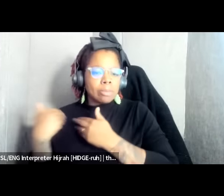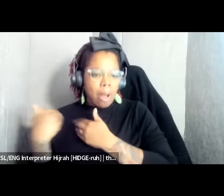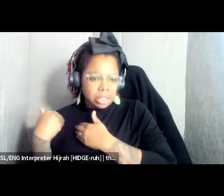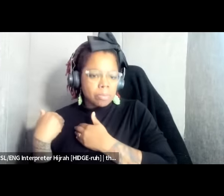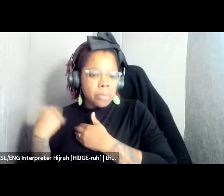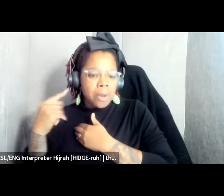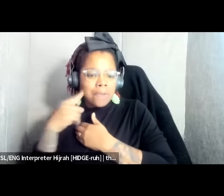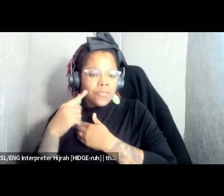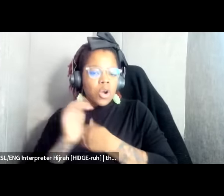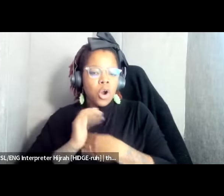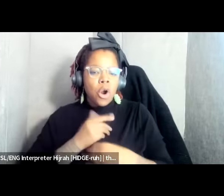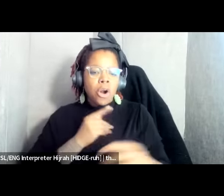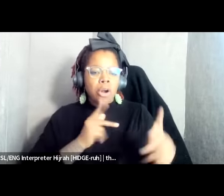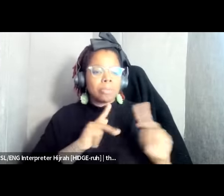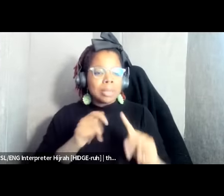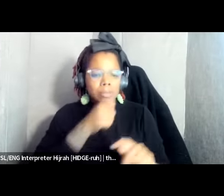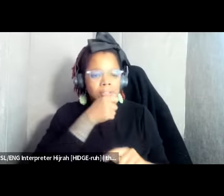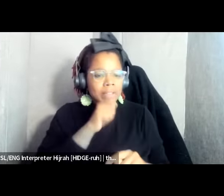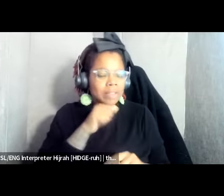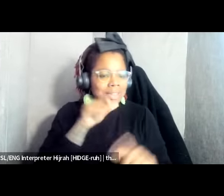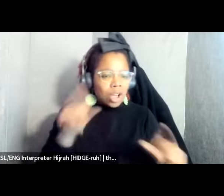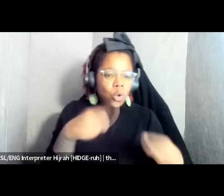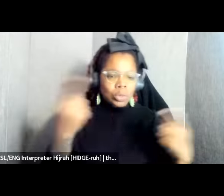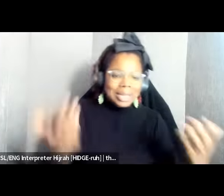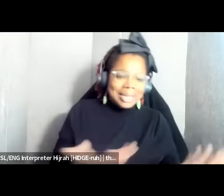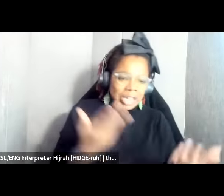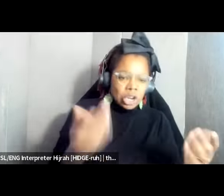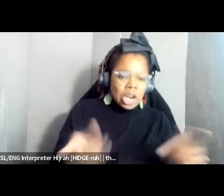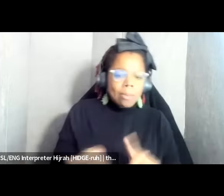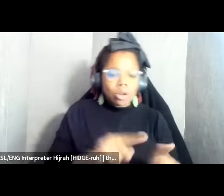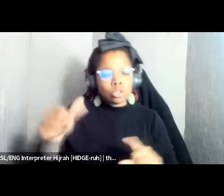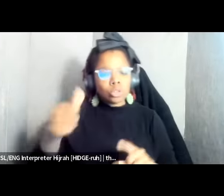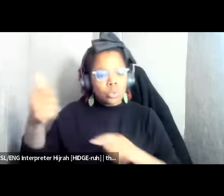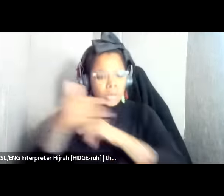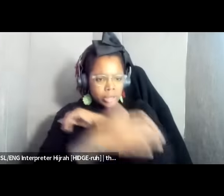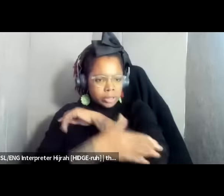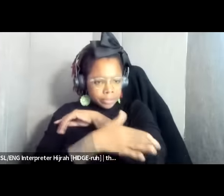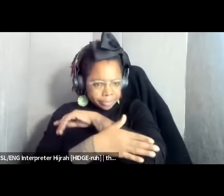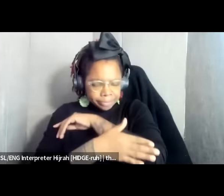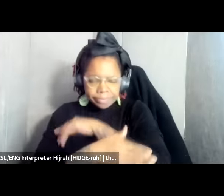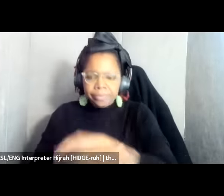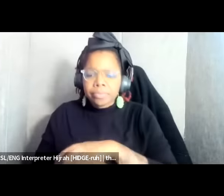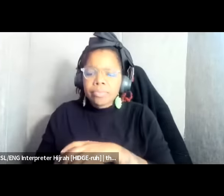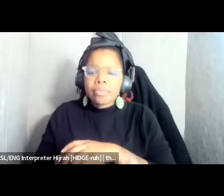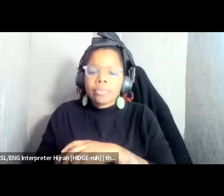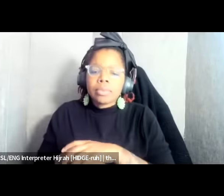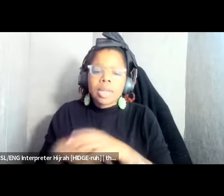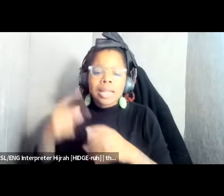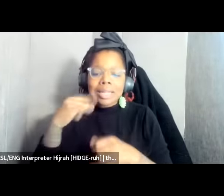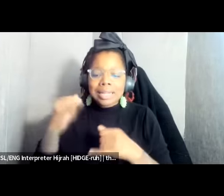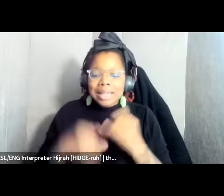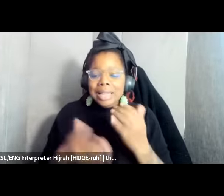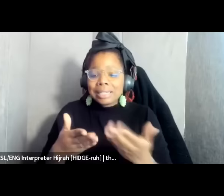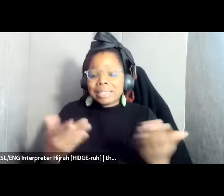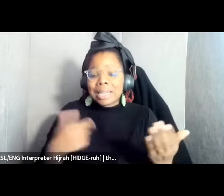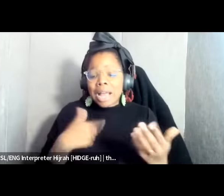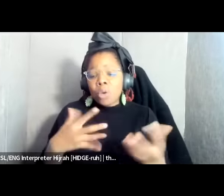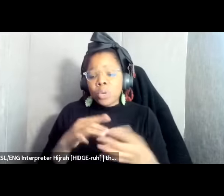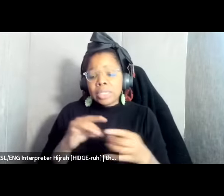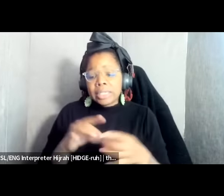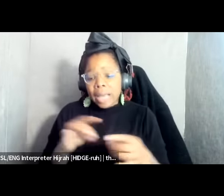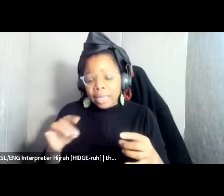people not just here but abroad um and I think the last thing that I will say is that um we're also